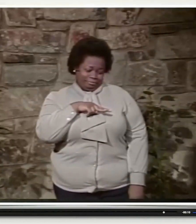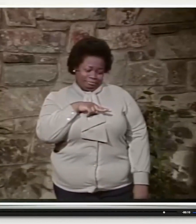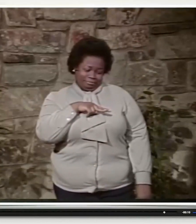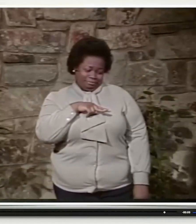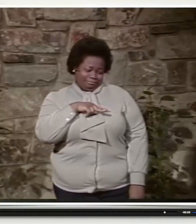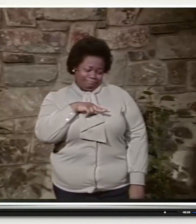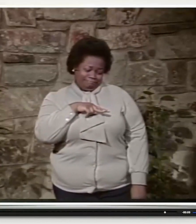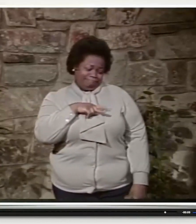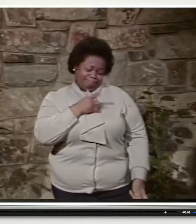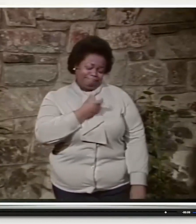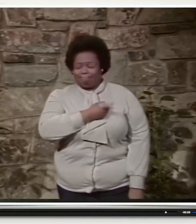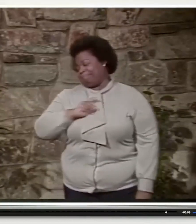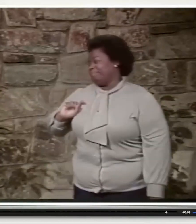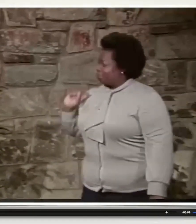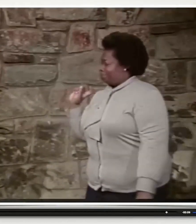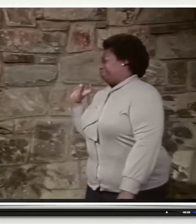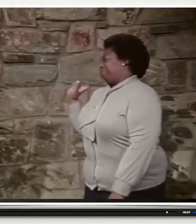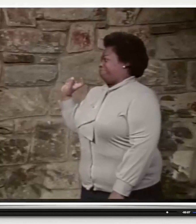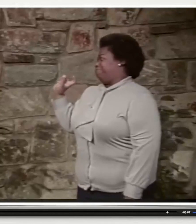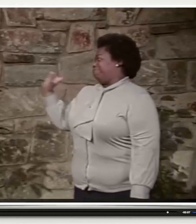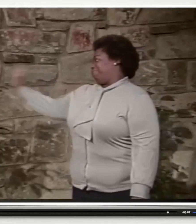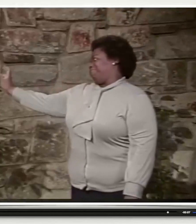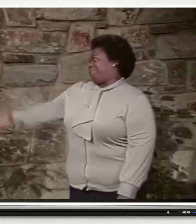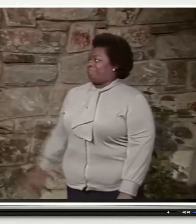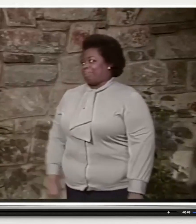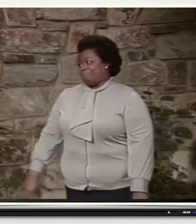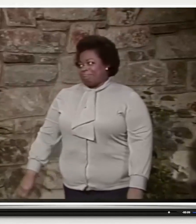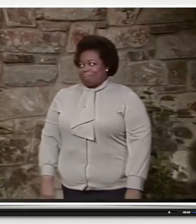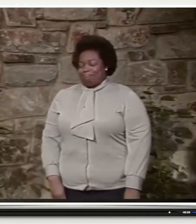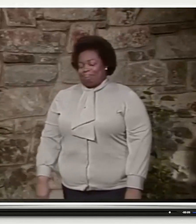[SIGH] And off I went.